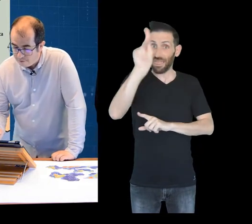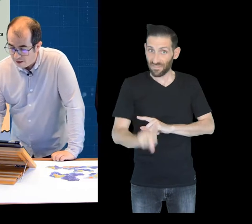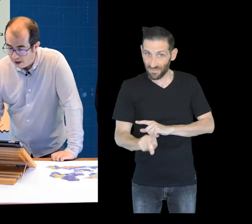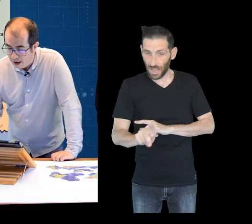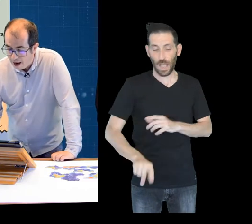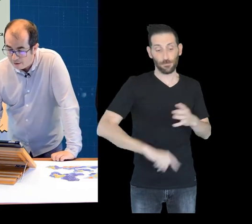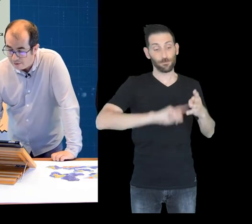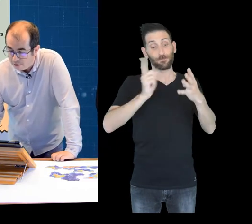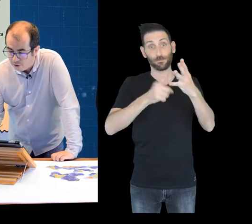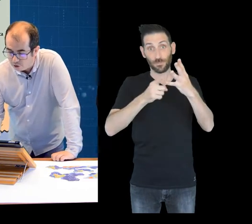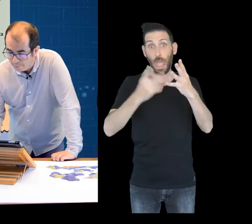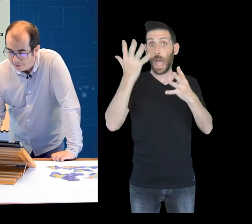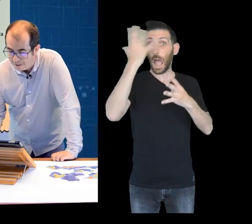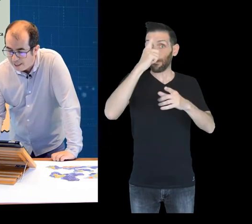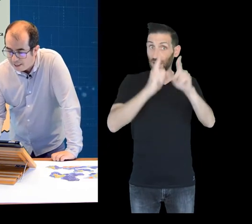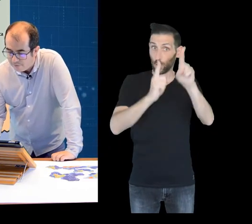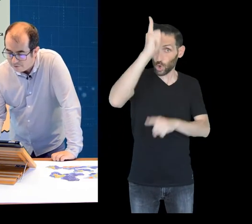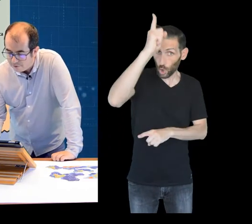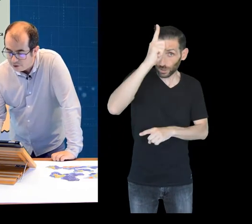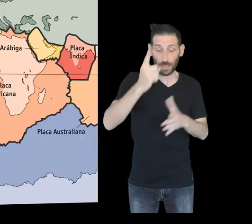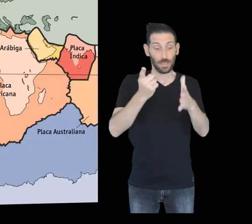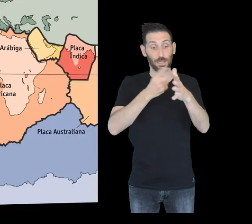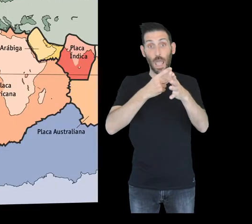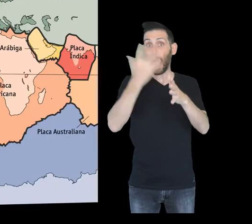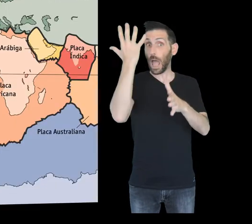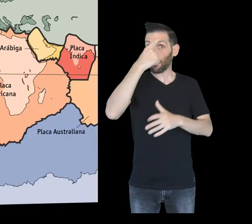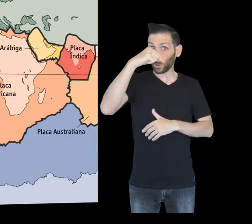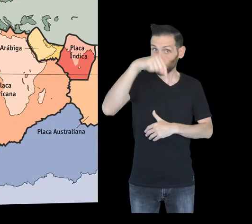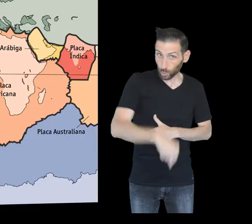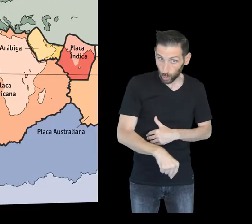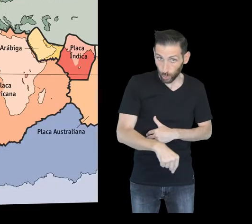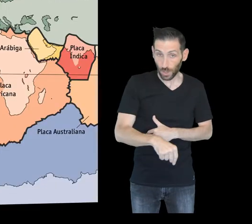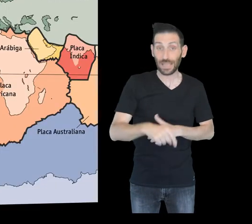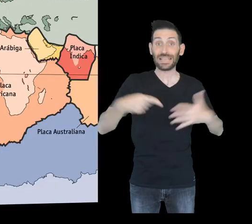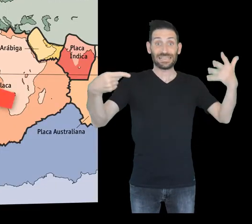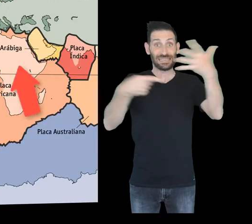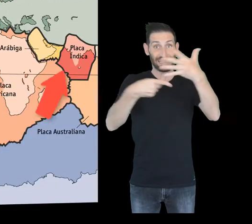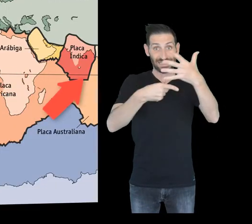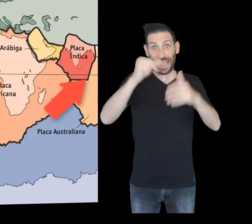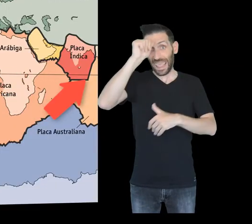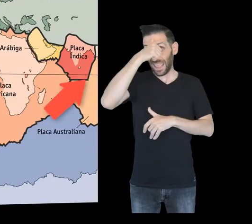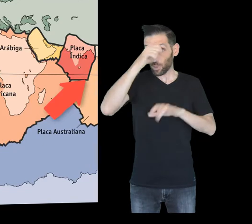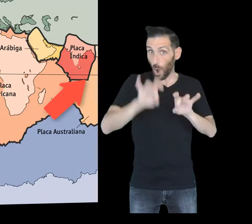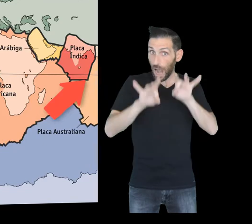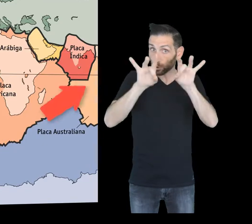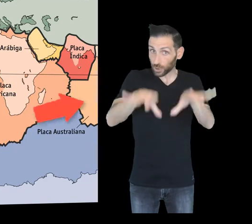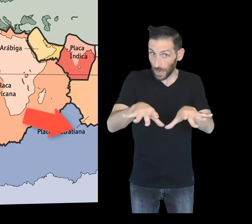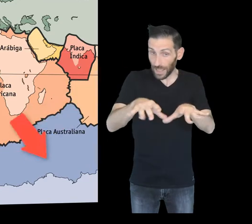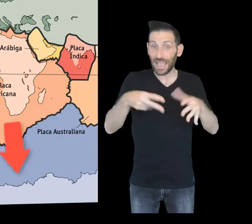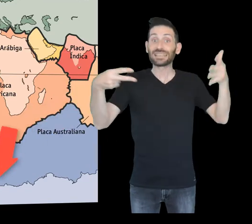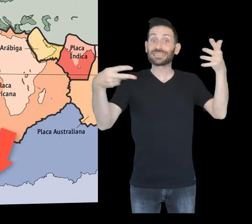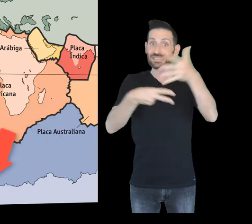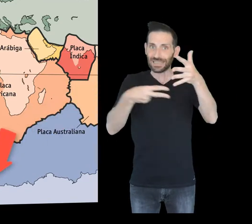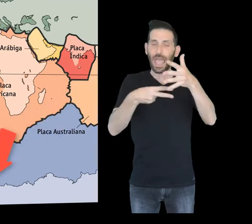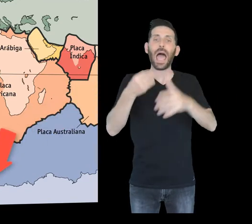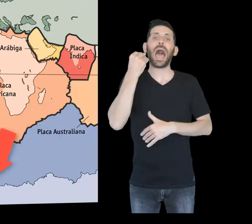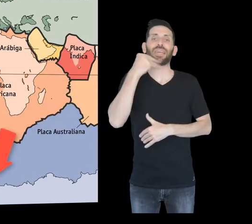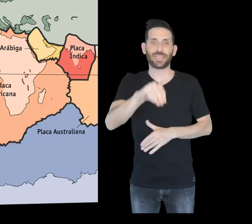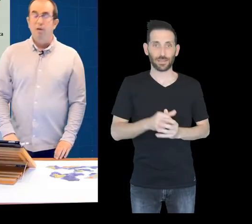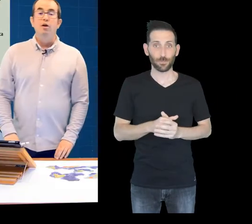North American, South American, Indo-Australian and Antarctic.